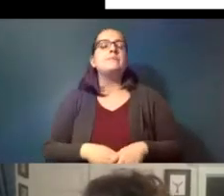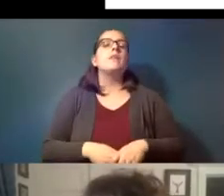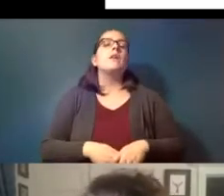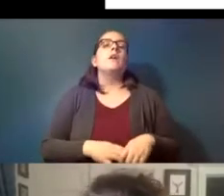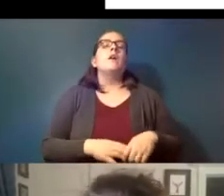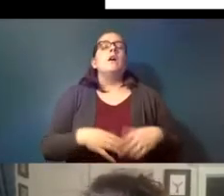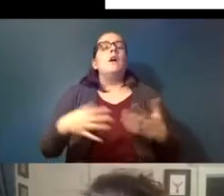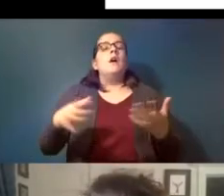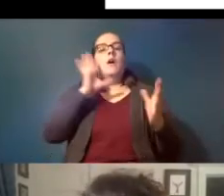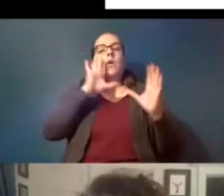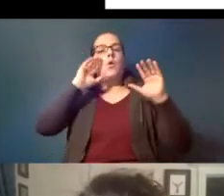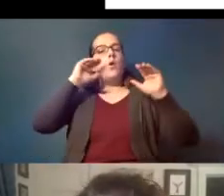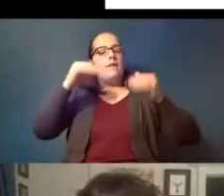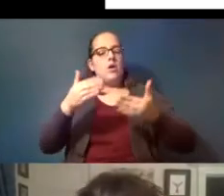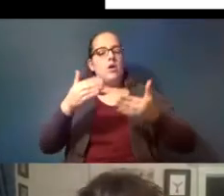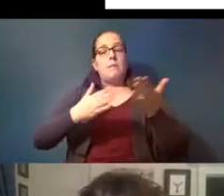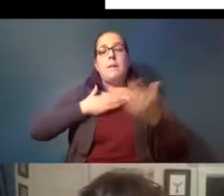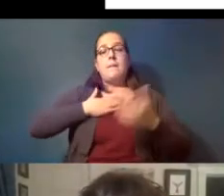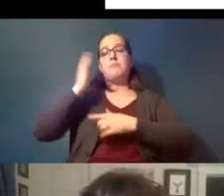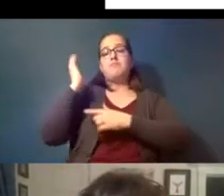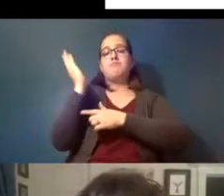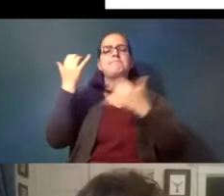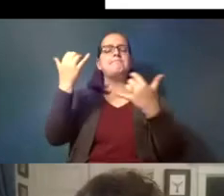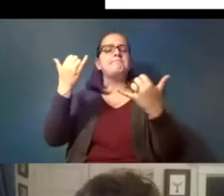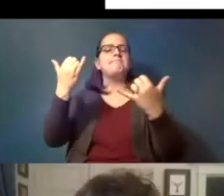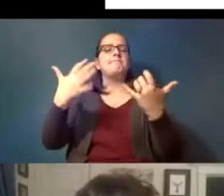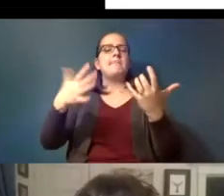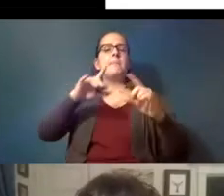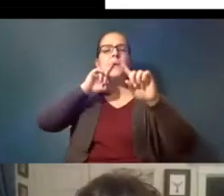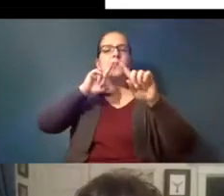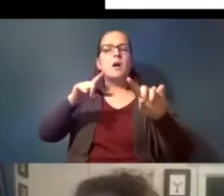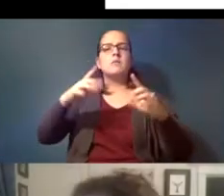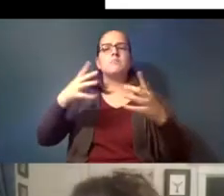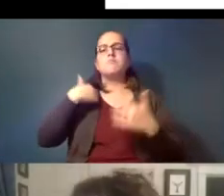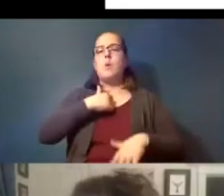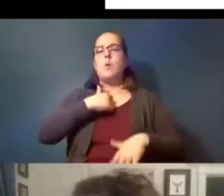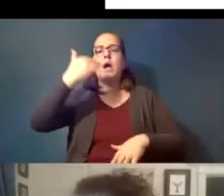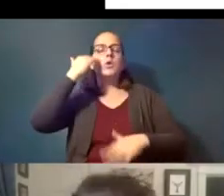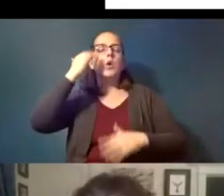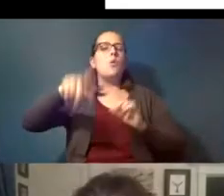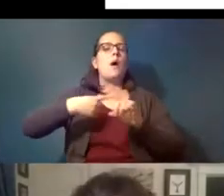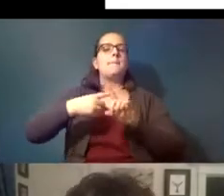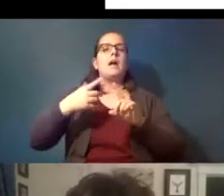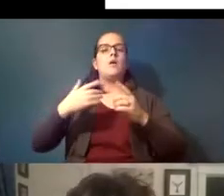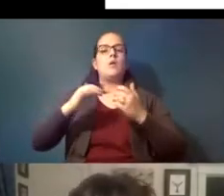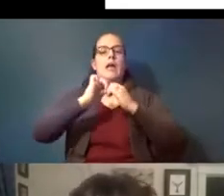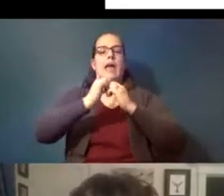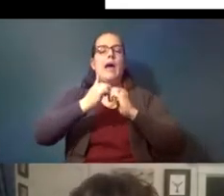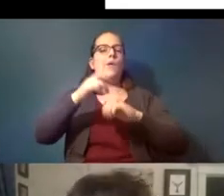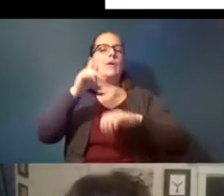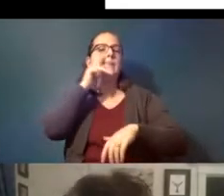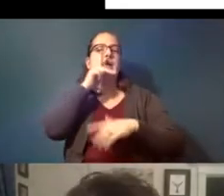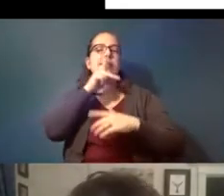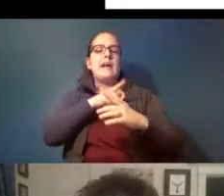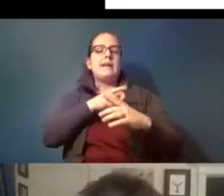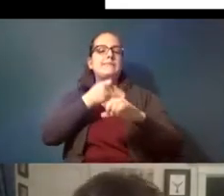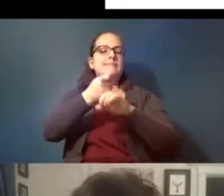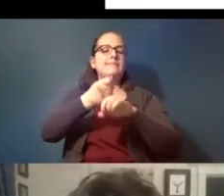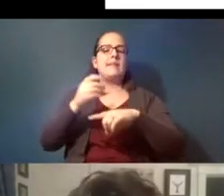to focus some of my talk now on responses and what we know about how plastics affect fish crustaceans